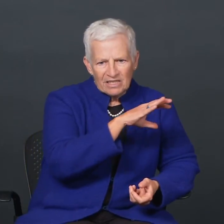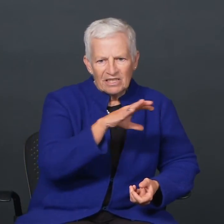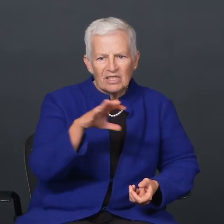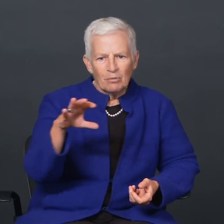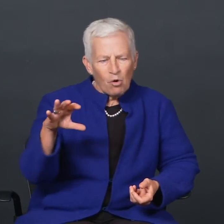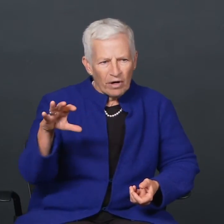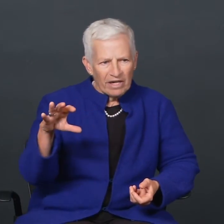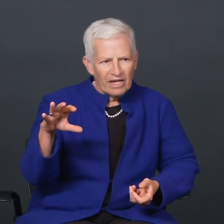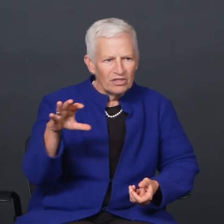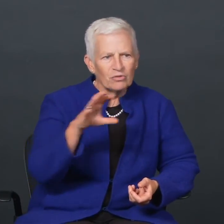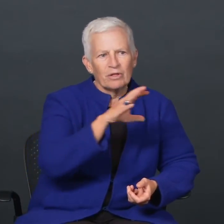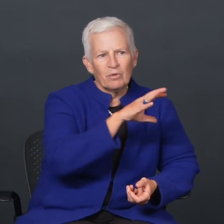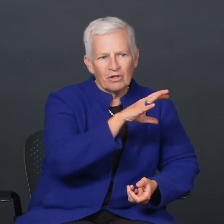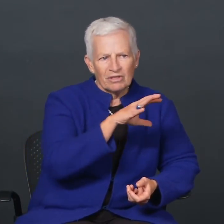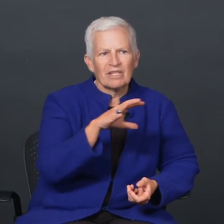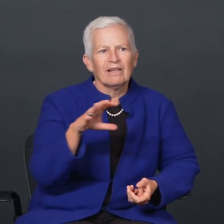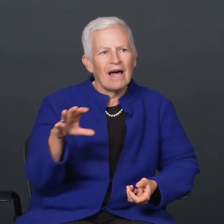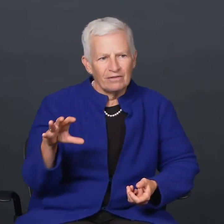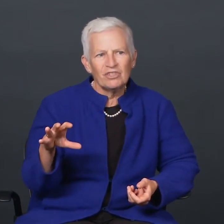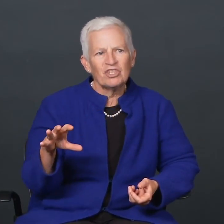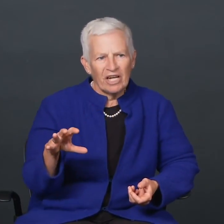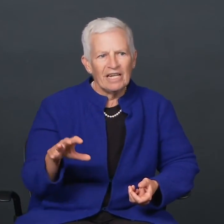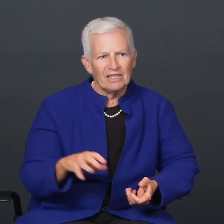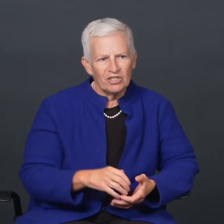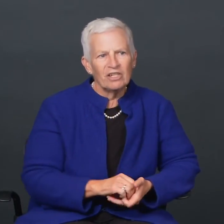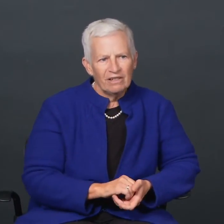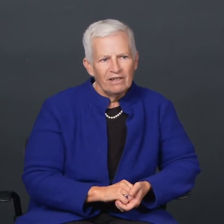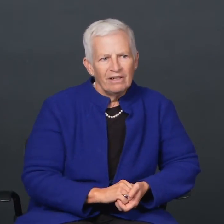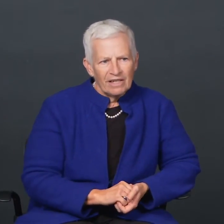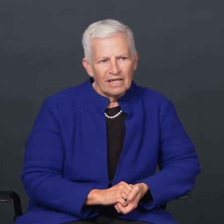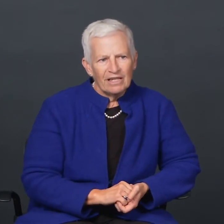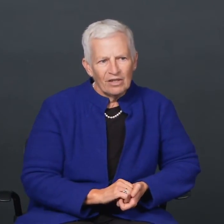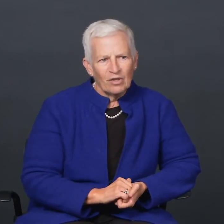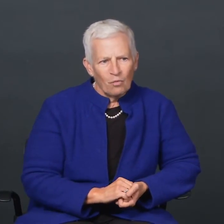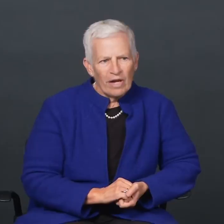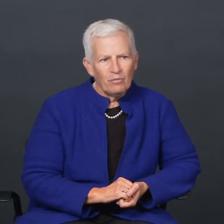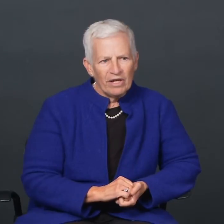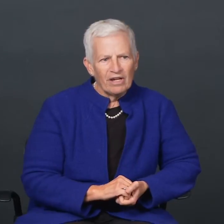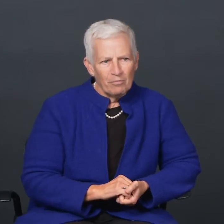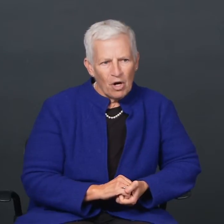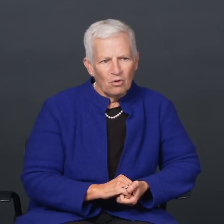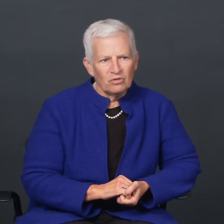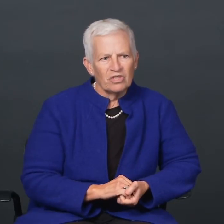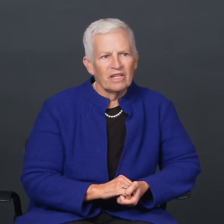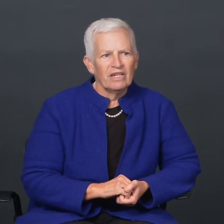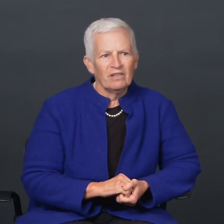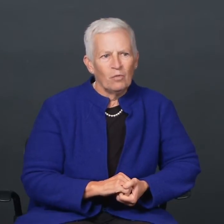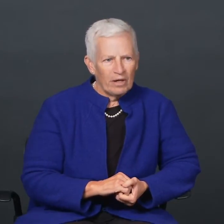It exists in a point in history where there's a lot of change in the way we compose, and